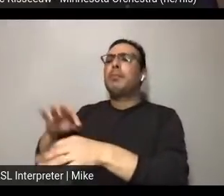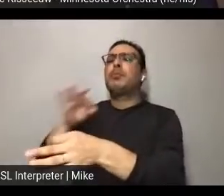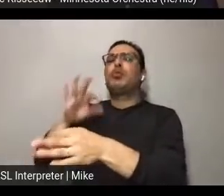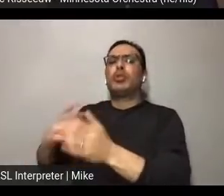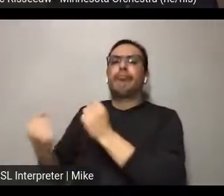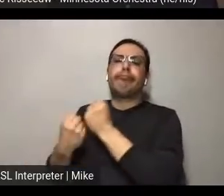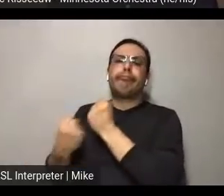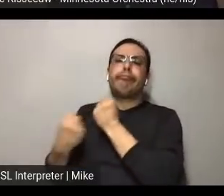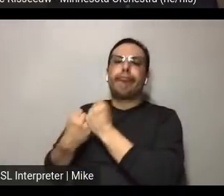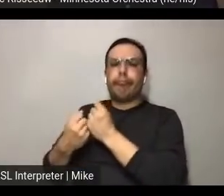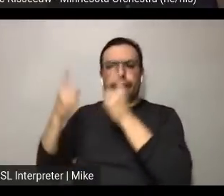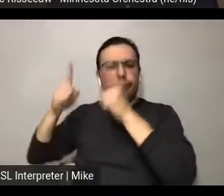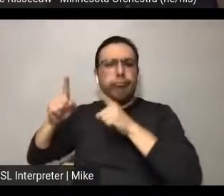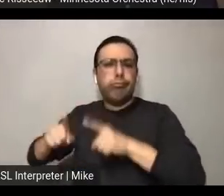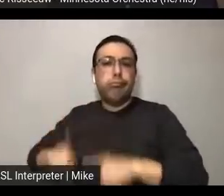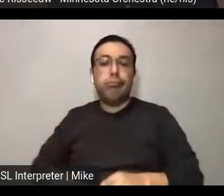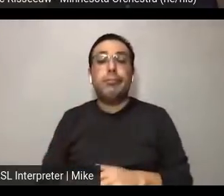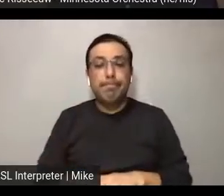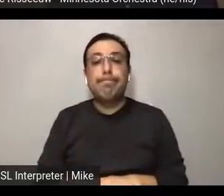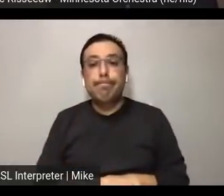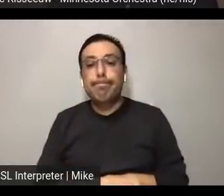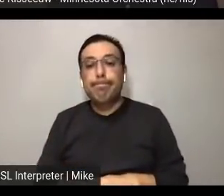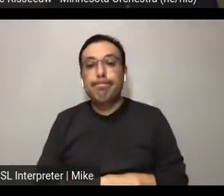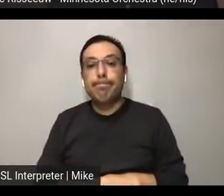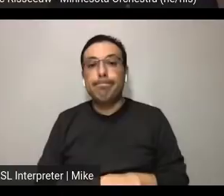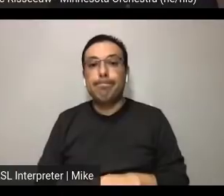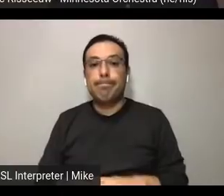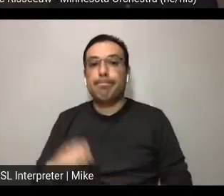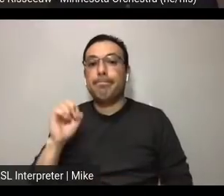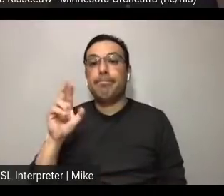Absolutely. Anyone else have any thoughts on that? No.